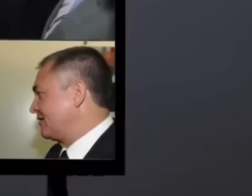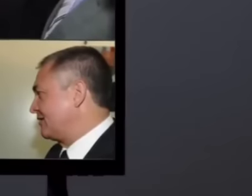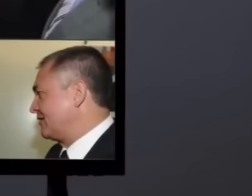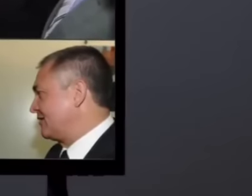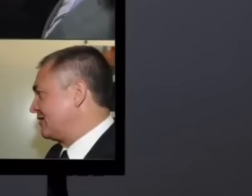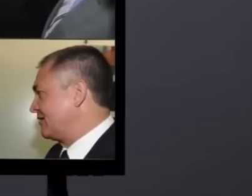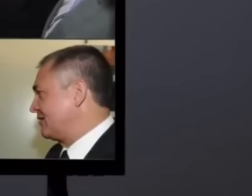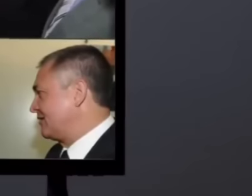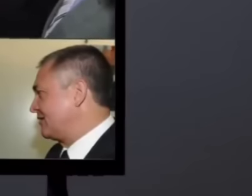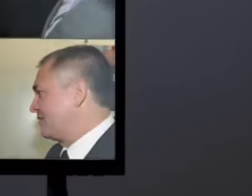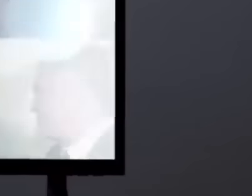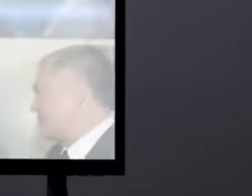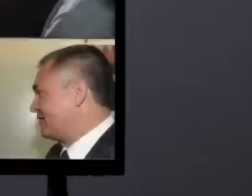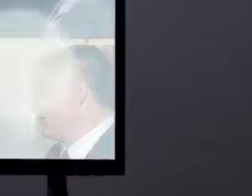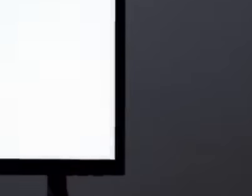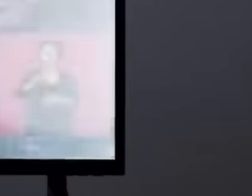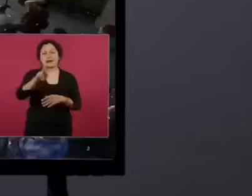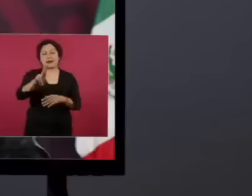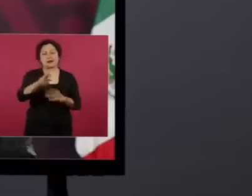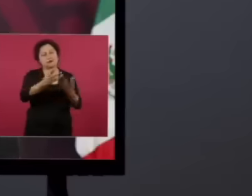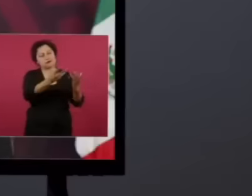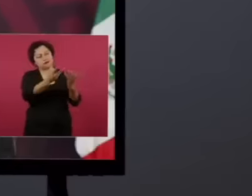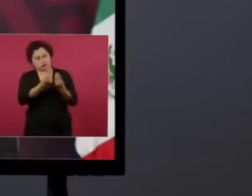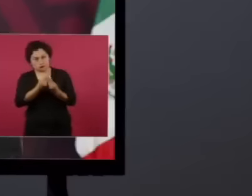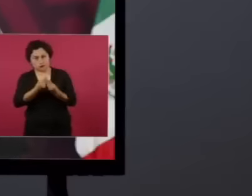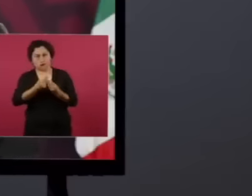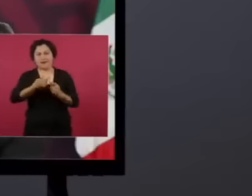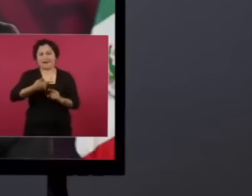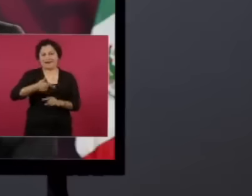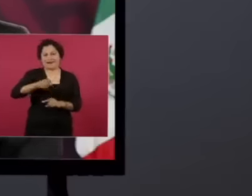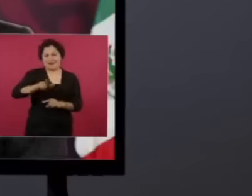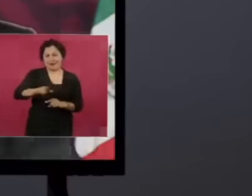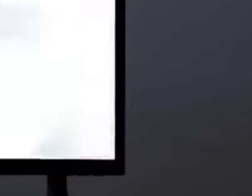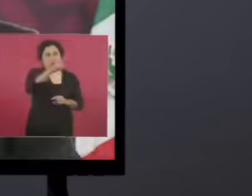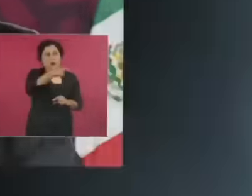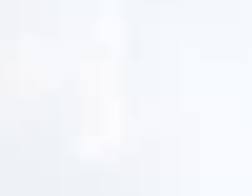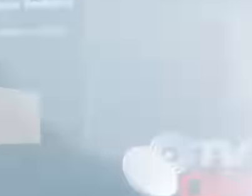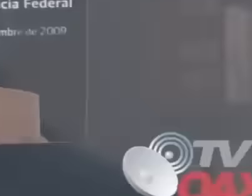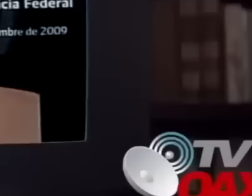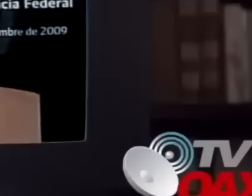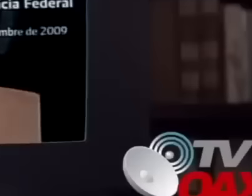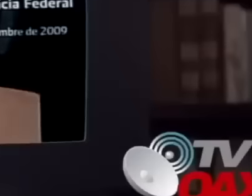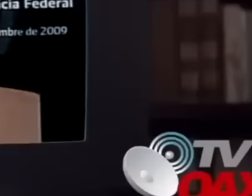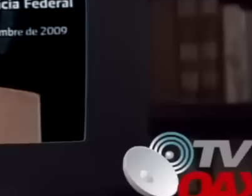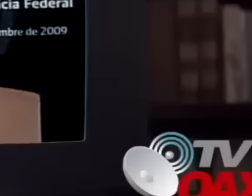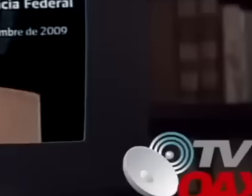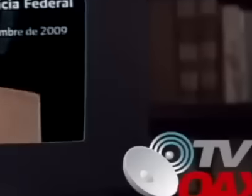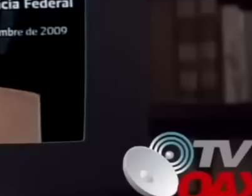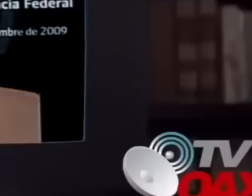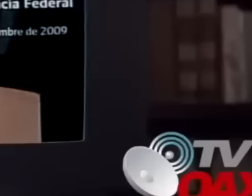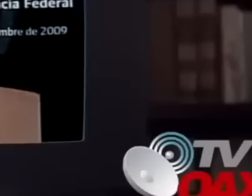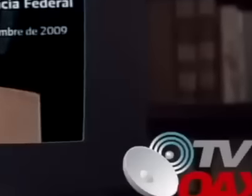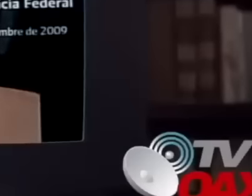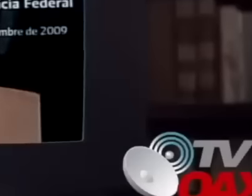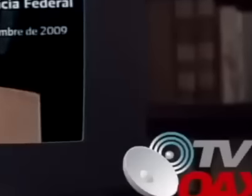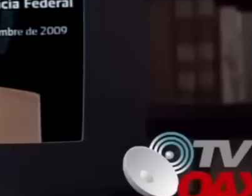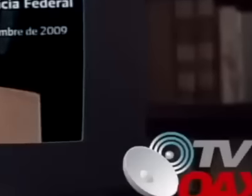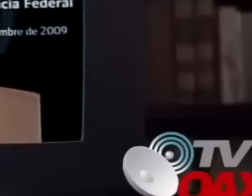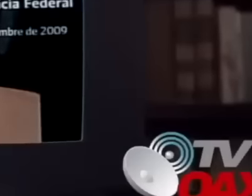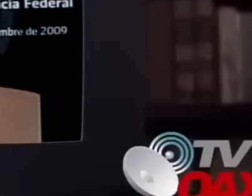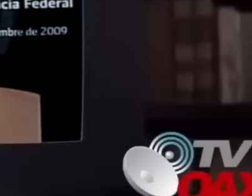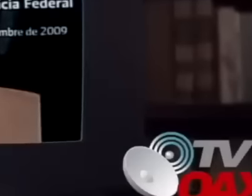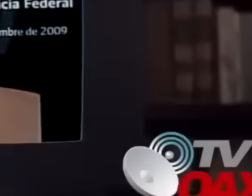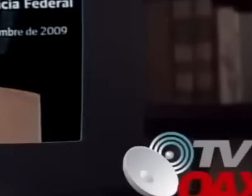García Luna he said Oh with the inauguration of this intelligence center of the Federal